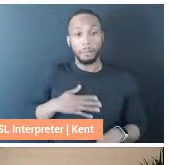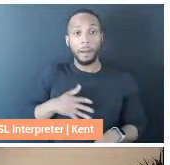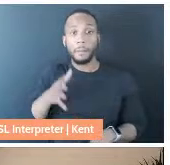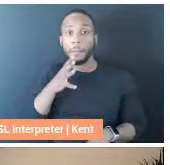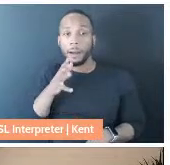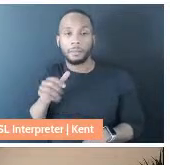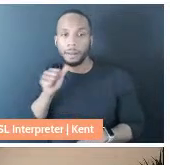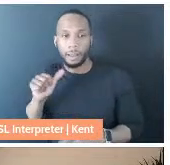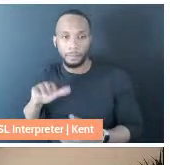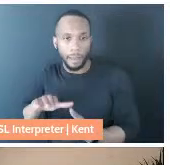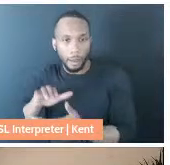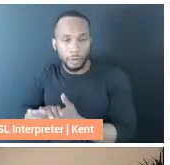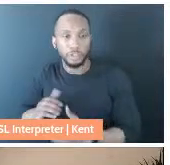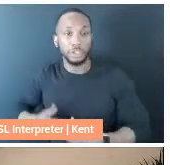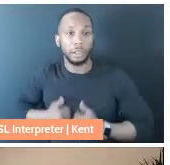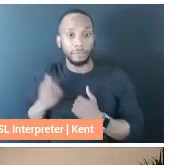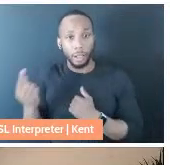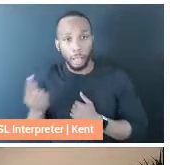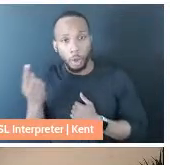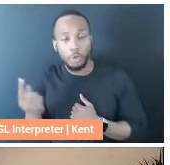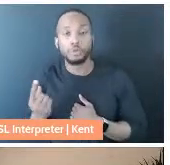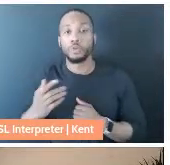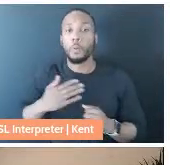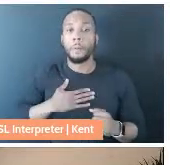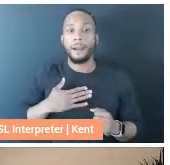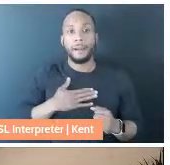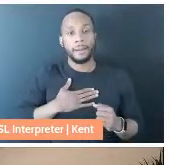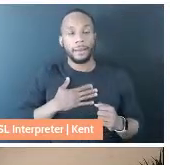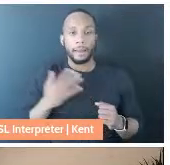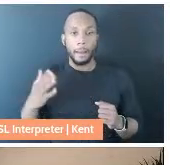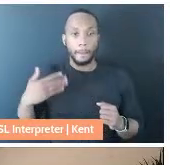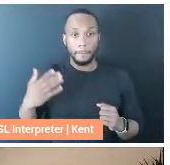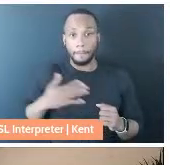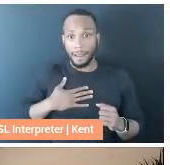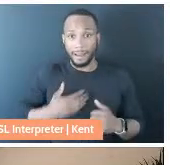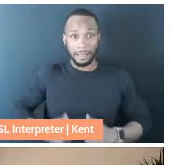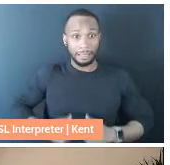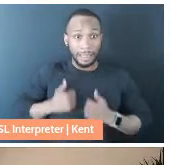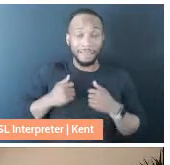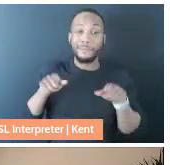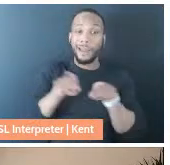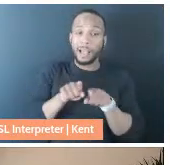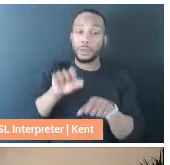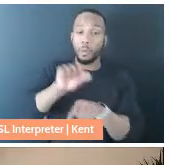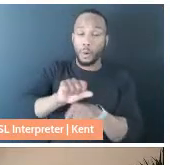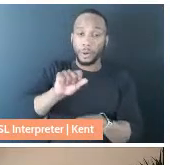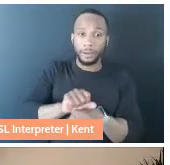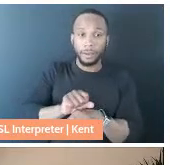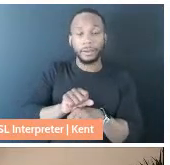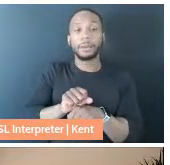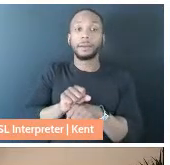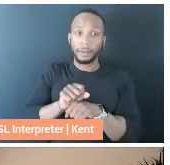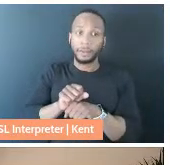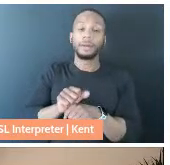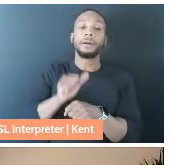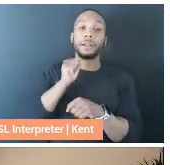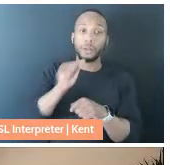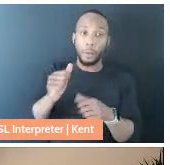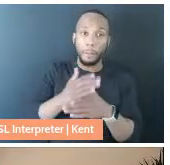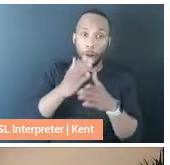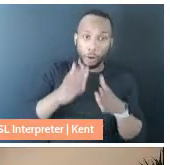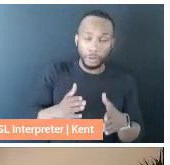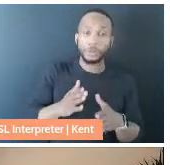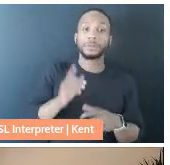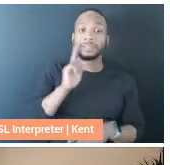and lived by herself. And so my life as a working unpartnered, single parent really shifted so that